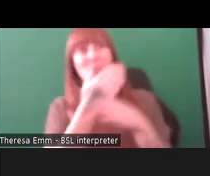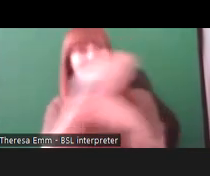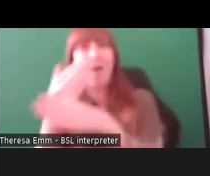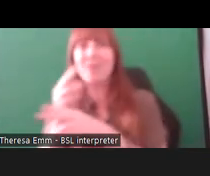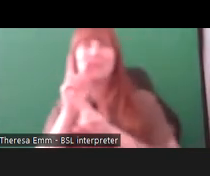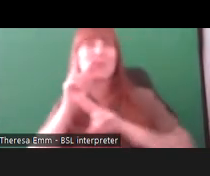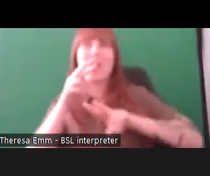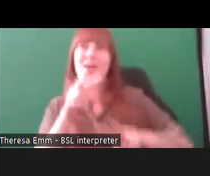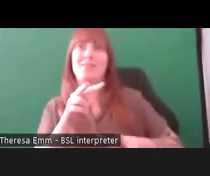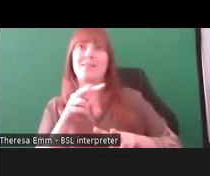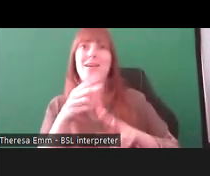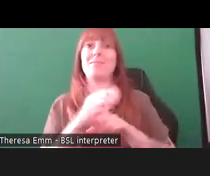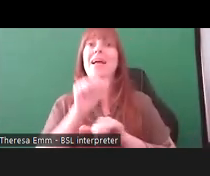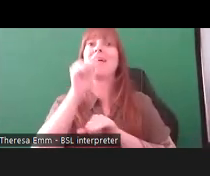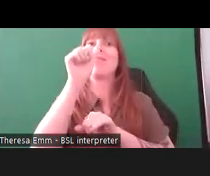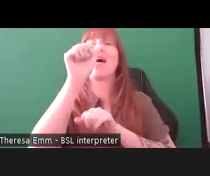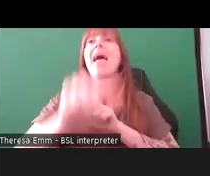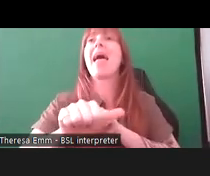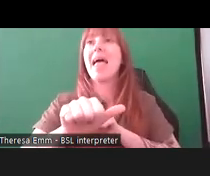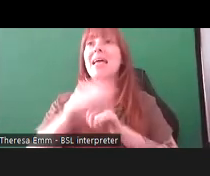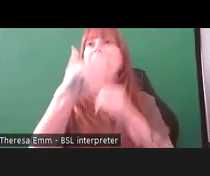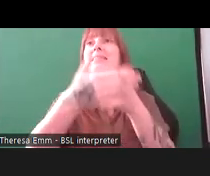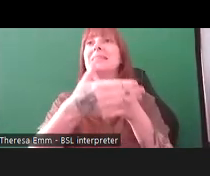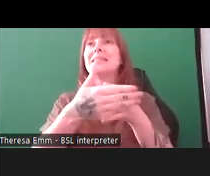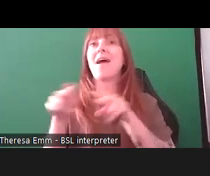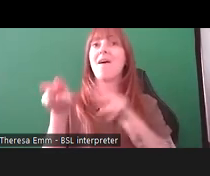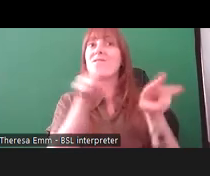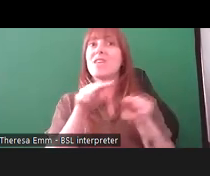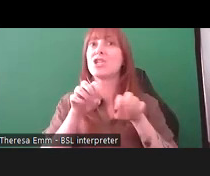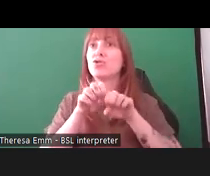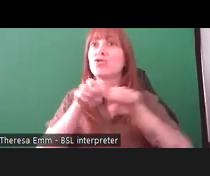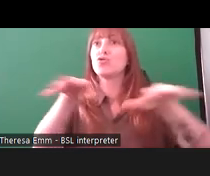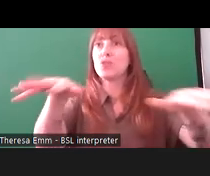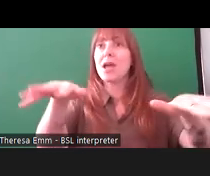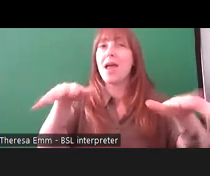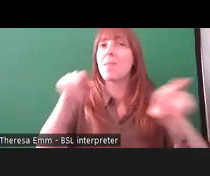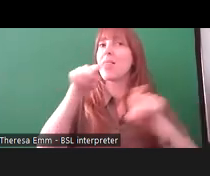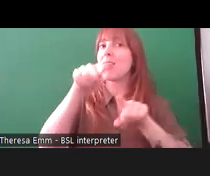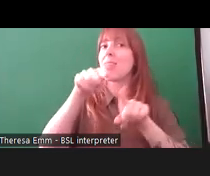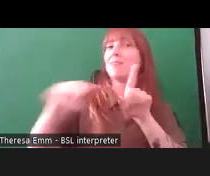stream right at the end and that was a Social Model of disability explainer video that had been